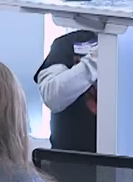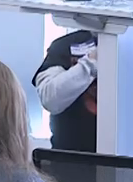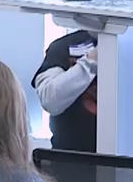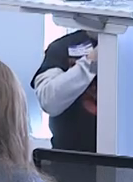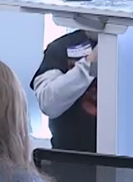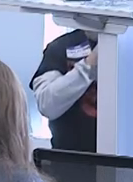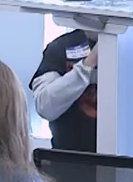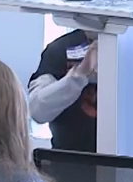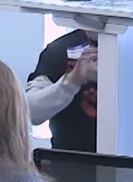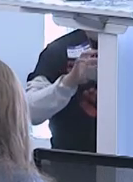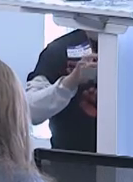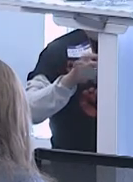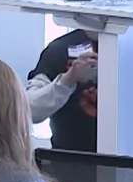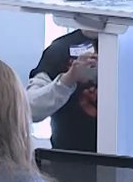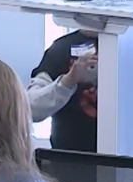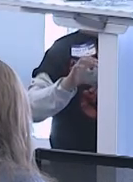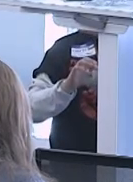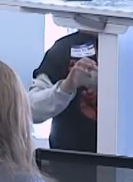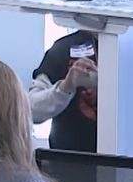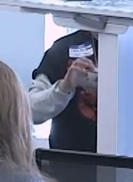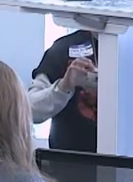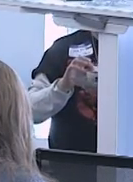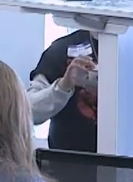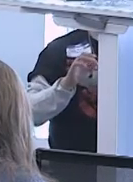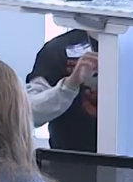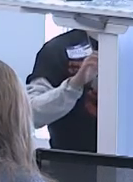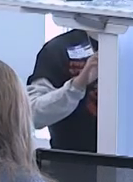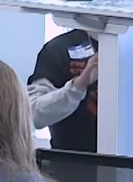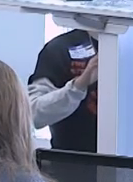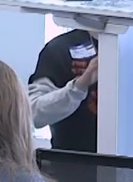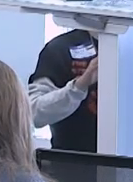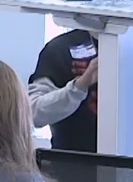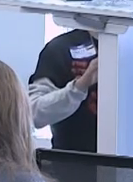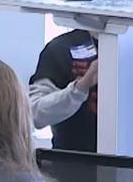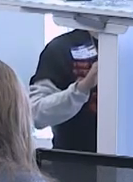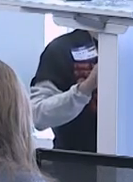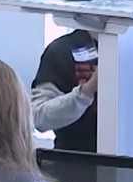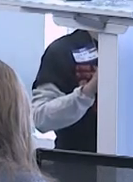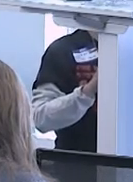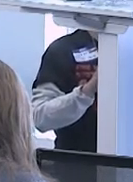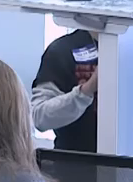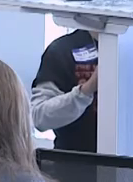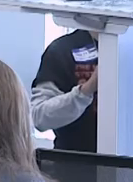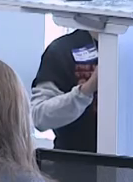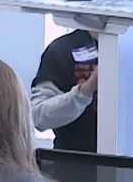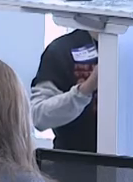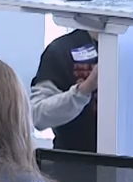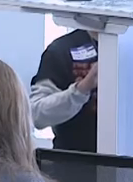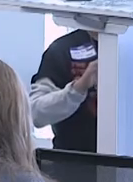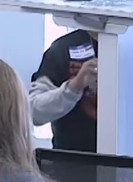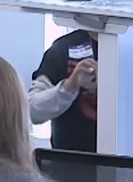and given that it is a pretty heavy duty procedure, it involves inducing a seizure and can result in memory loss,